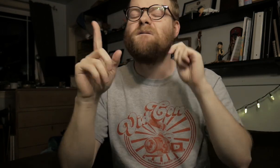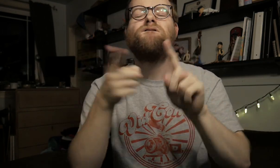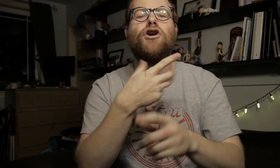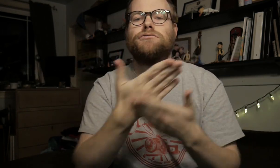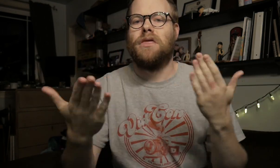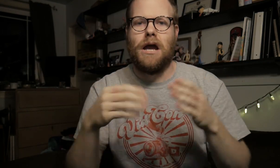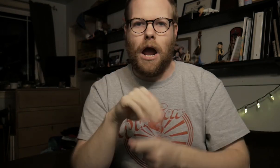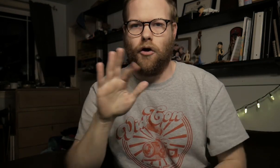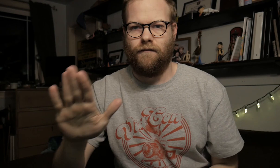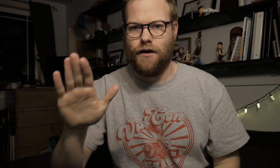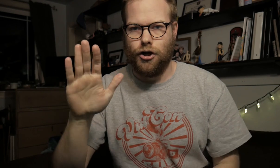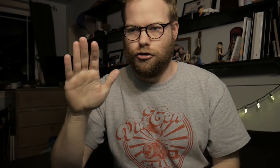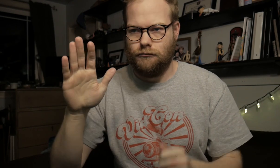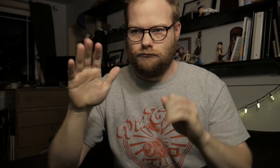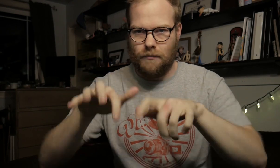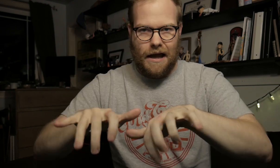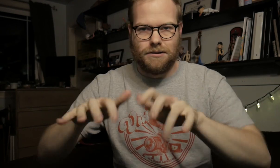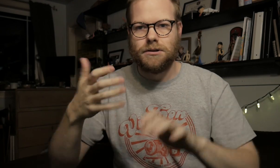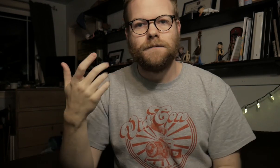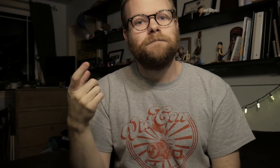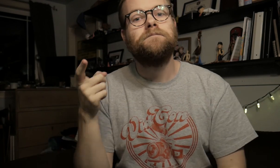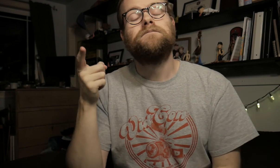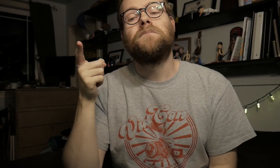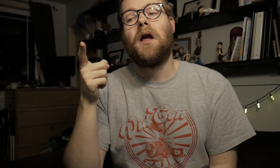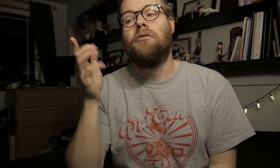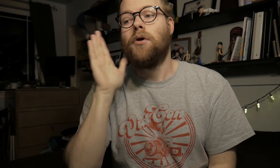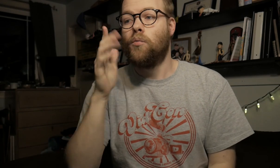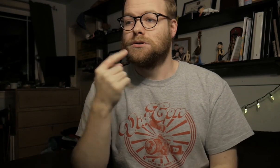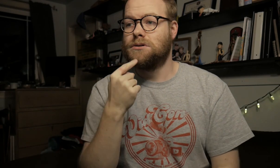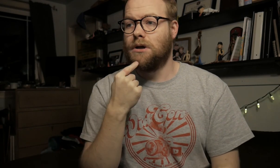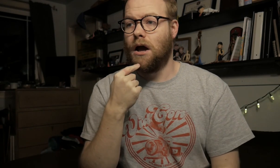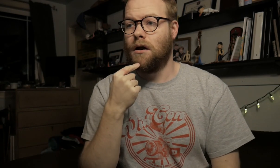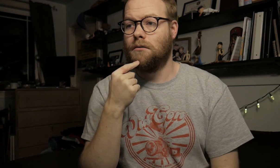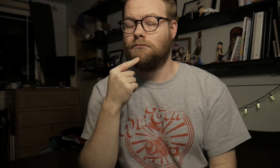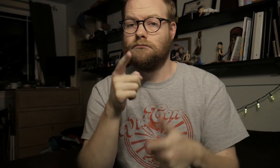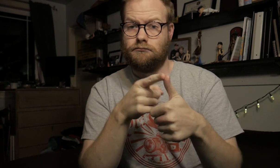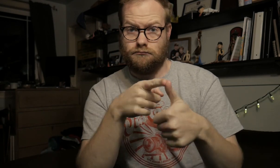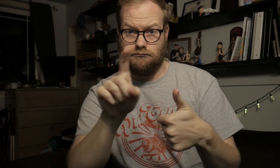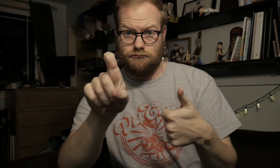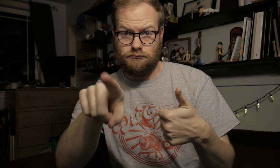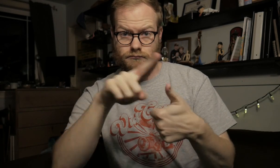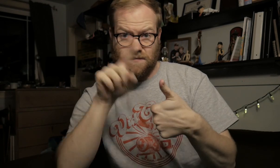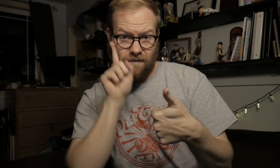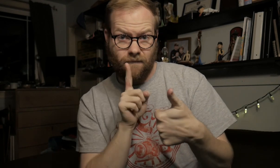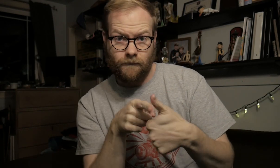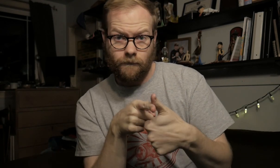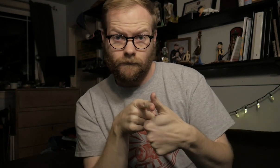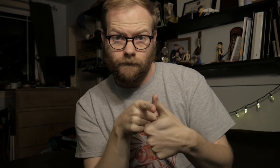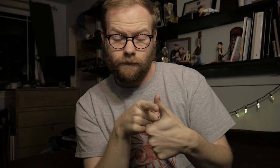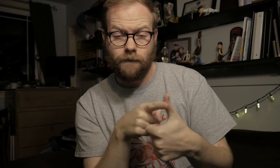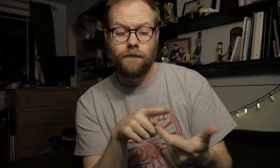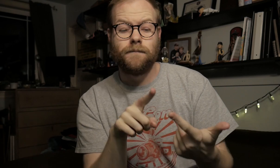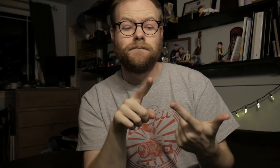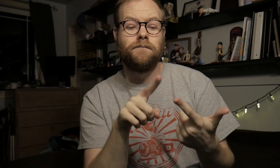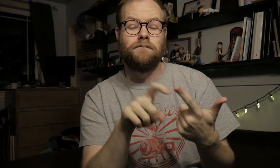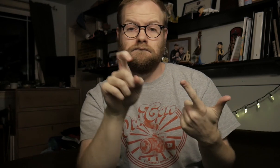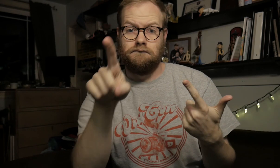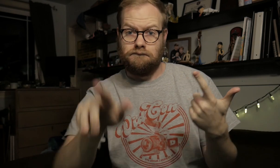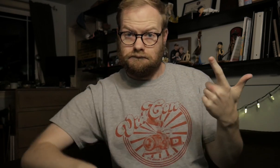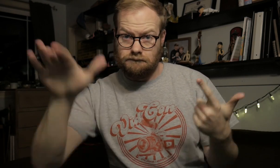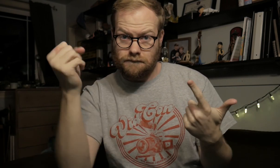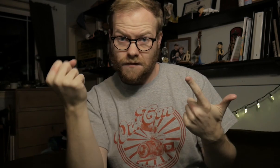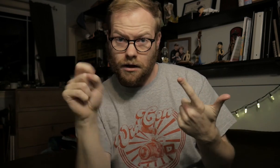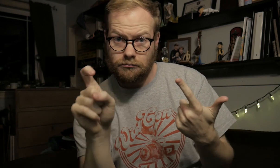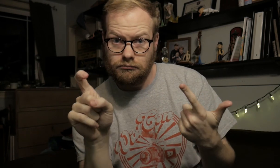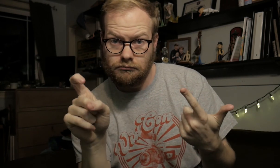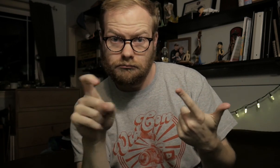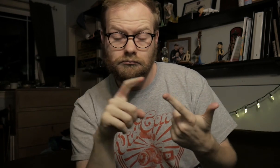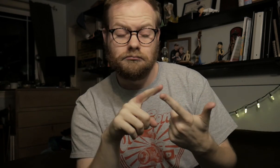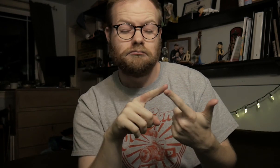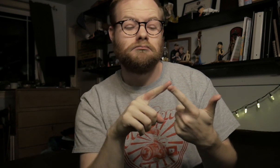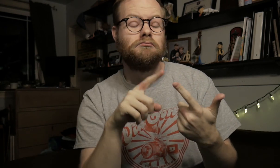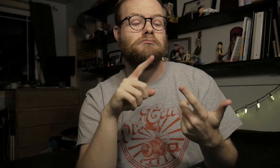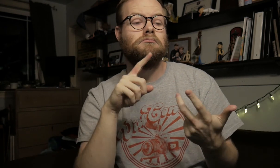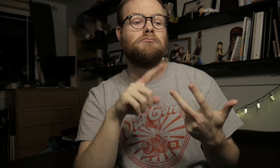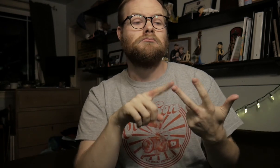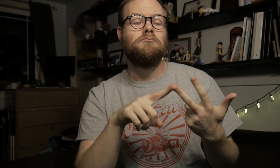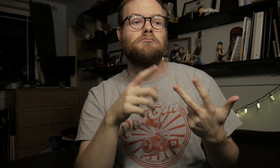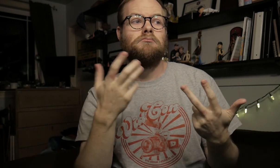first thing out of their hands, they will say: one, are you deaf? Two, did you grow up signing? Three...